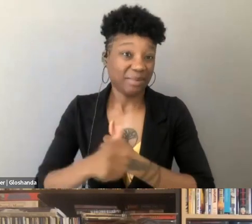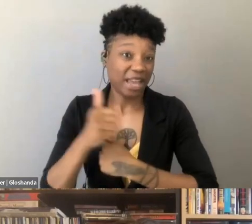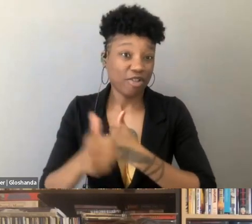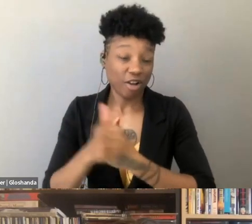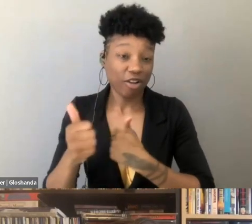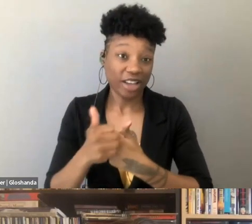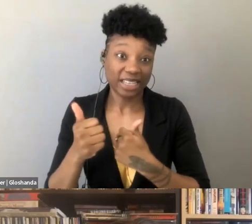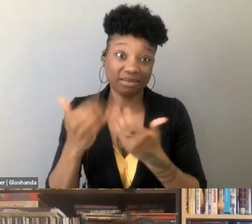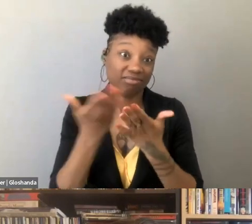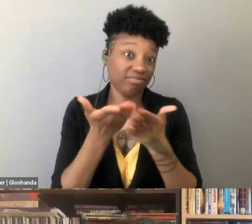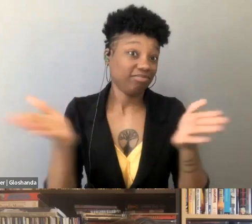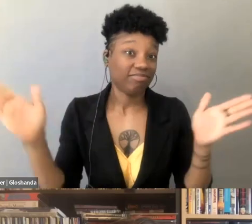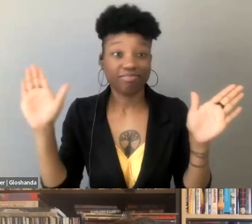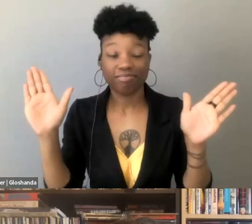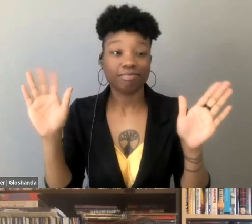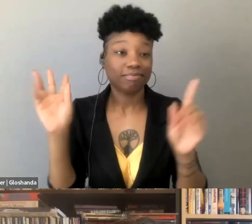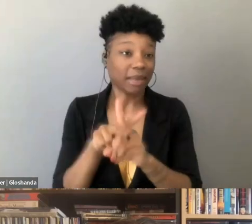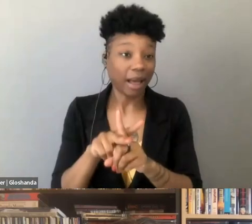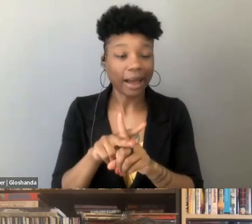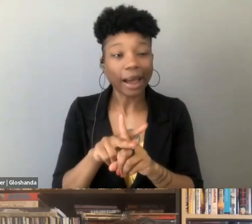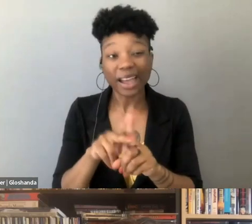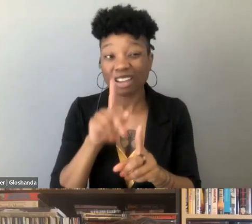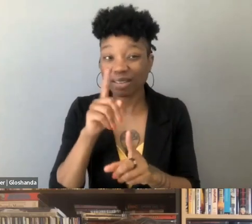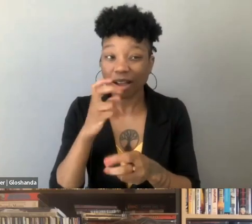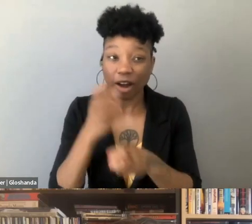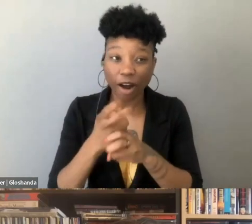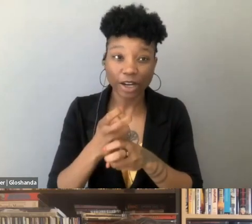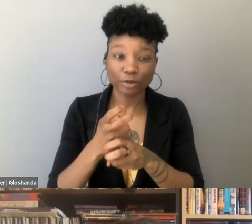and to some extent, difficult to conceptualize,